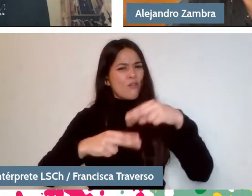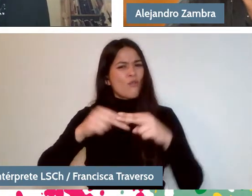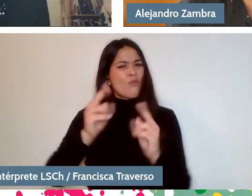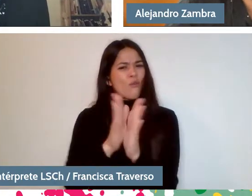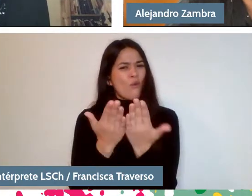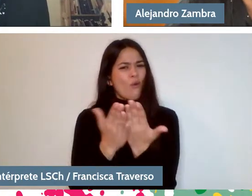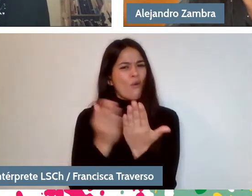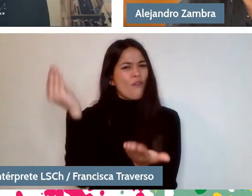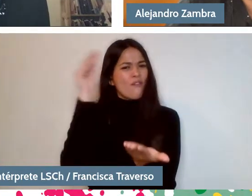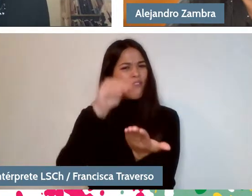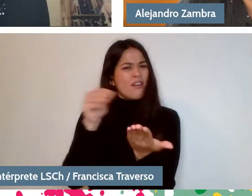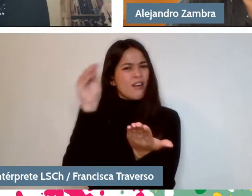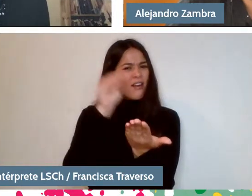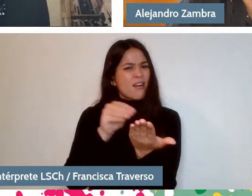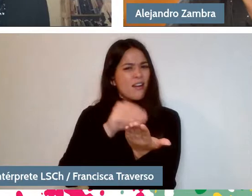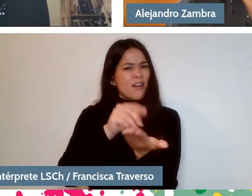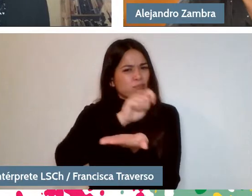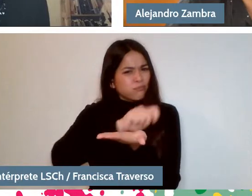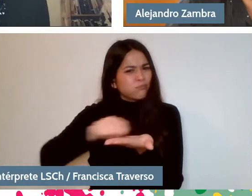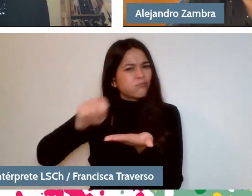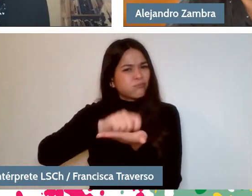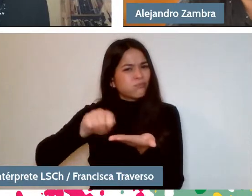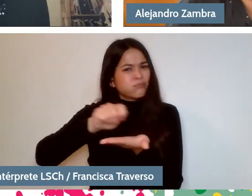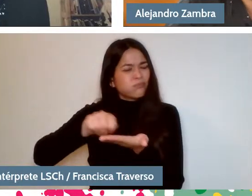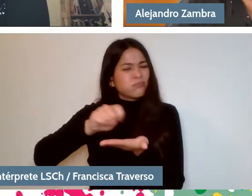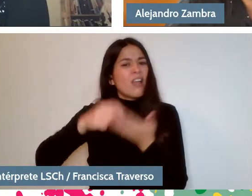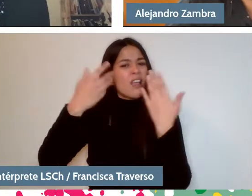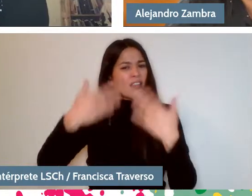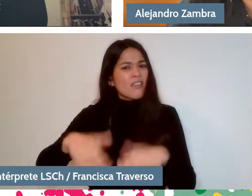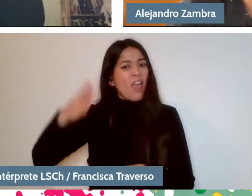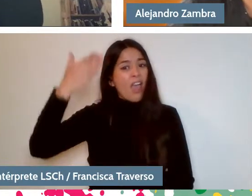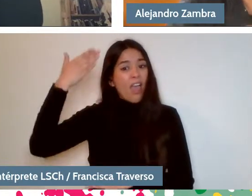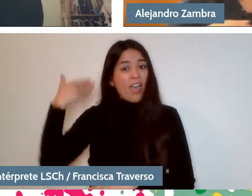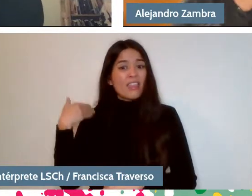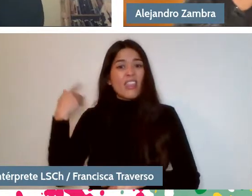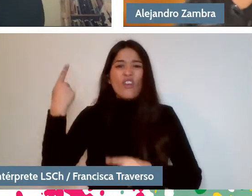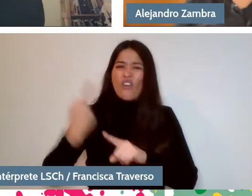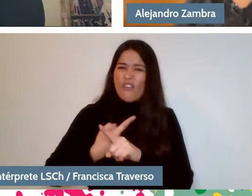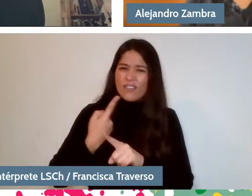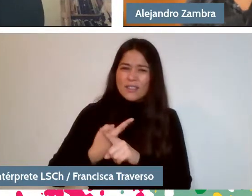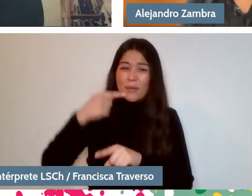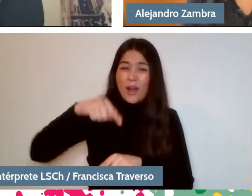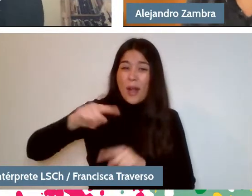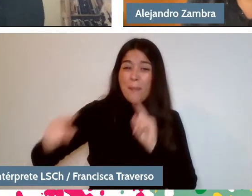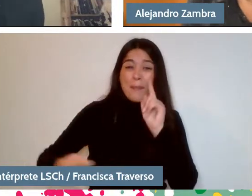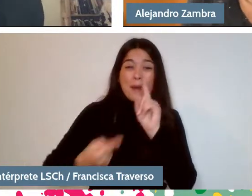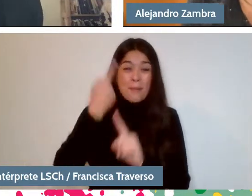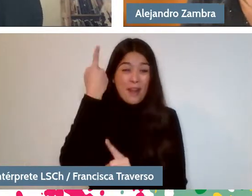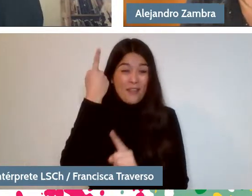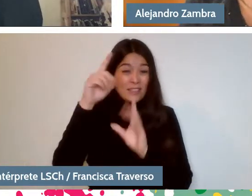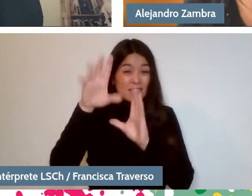but it is the first time we speak being recorded, which adds a lot of nervousness,